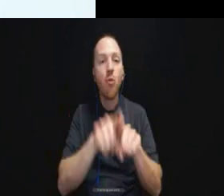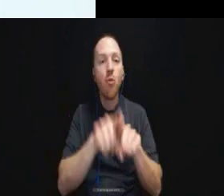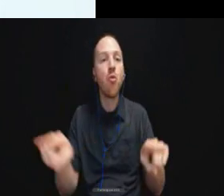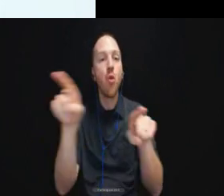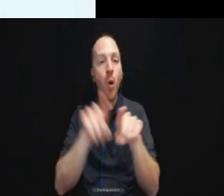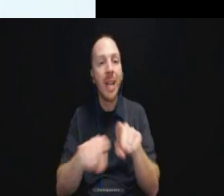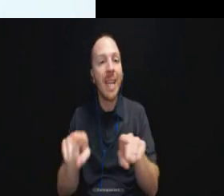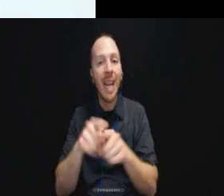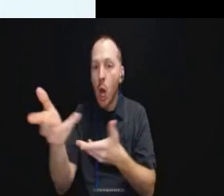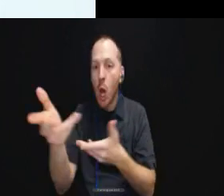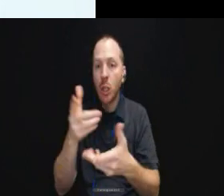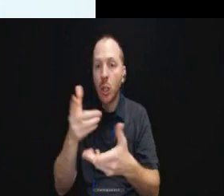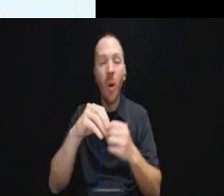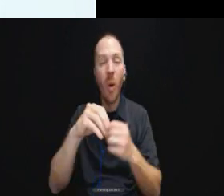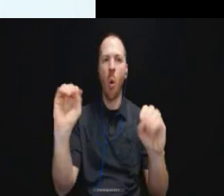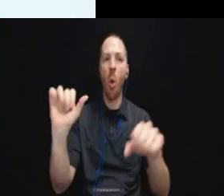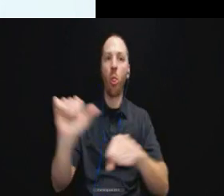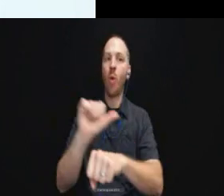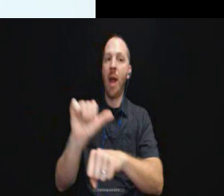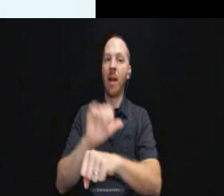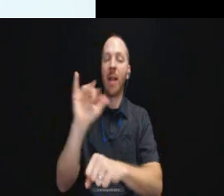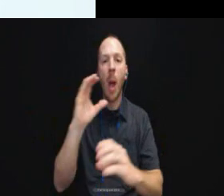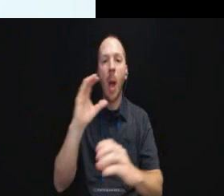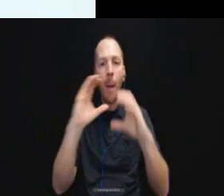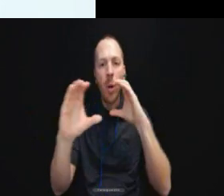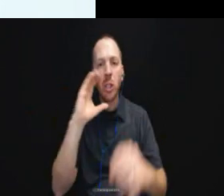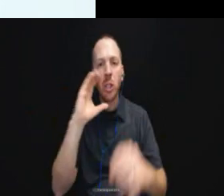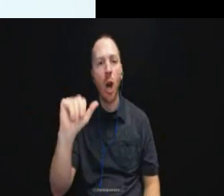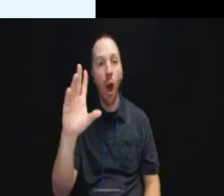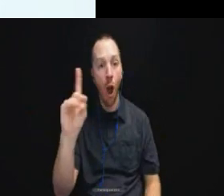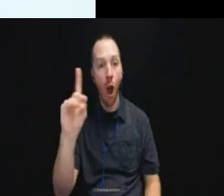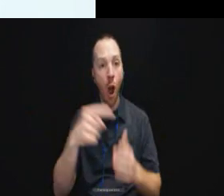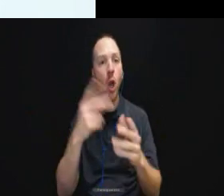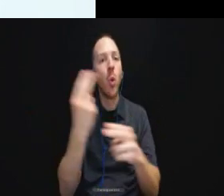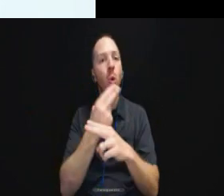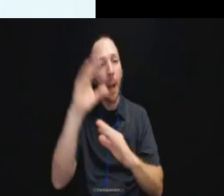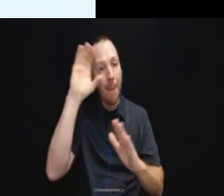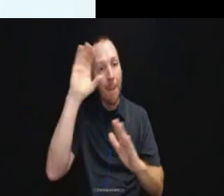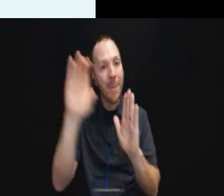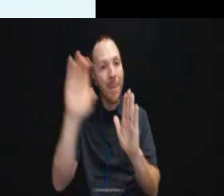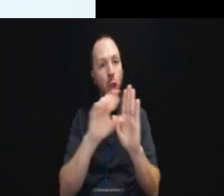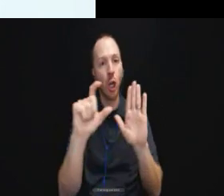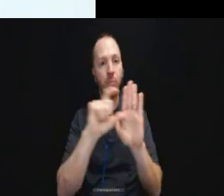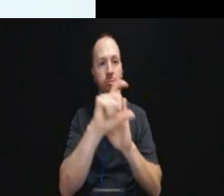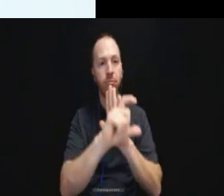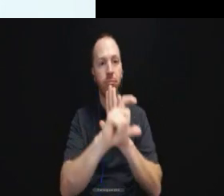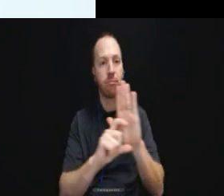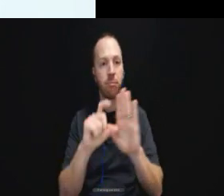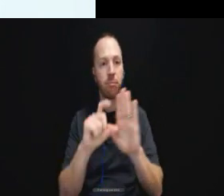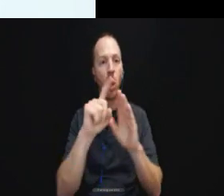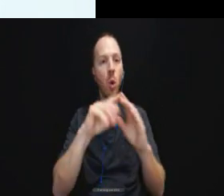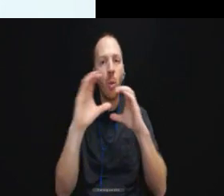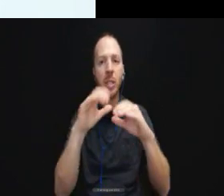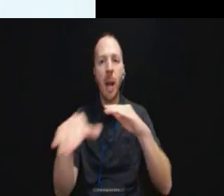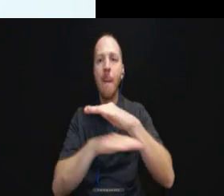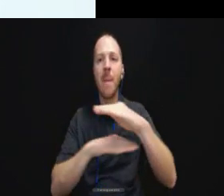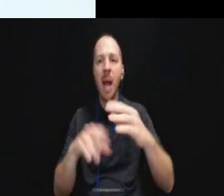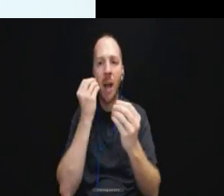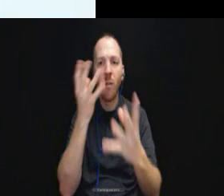threat and this communication card uses pictograms to communicate some basic information and